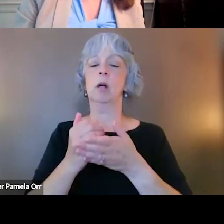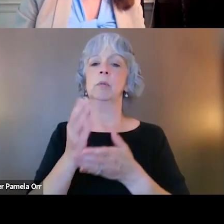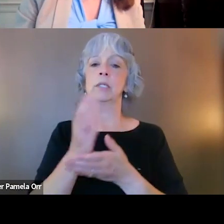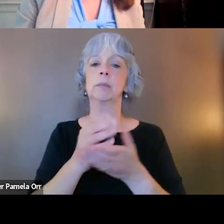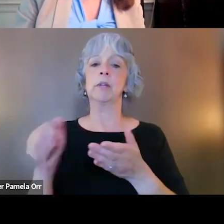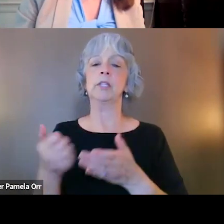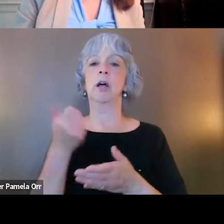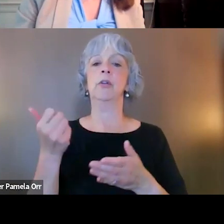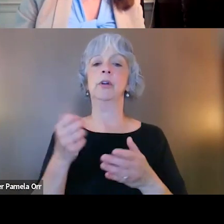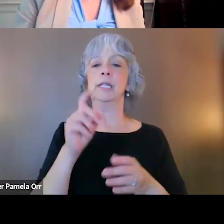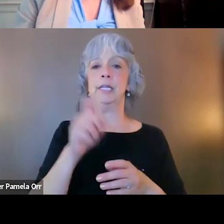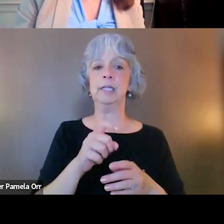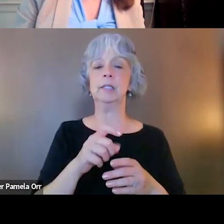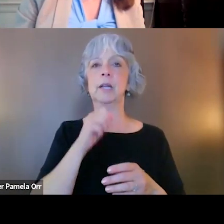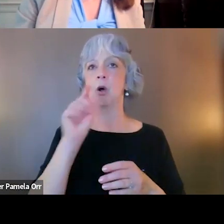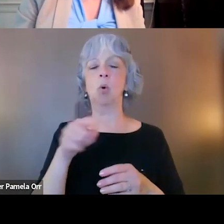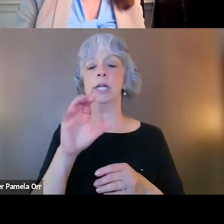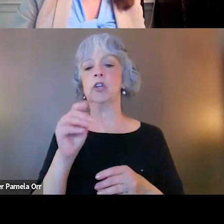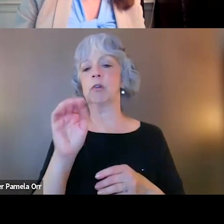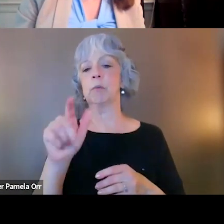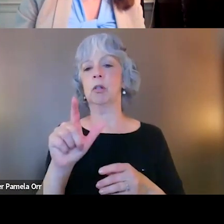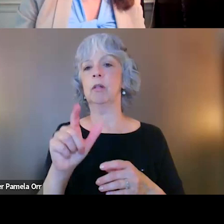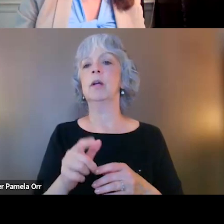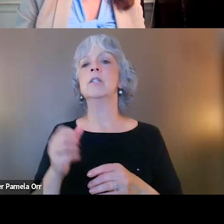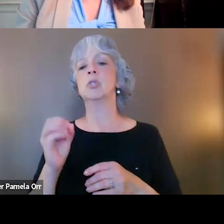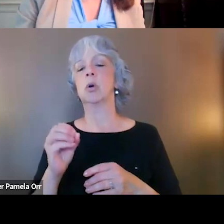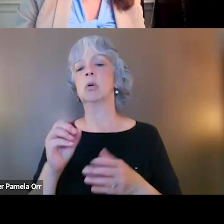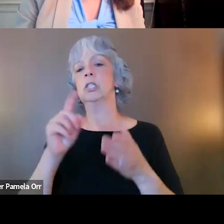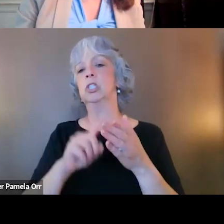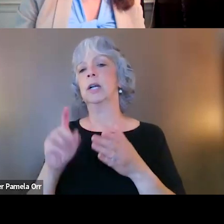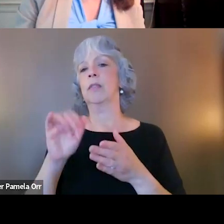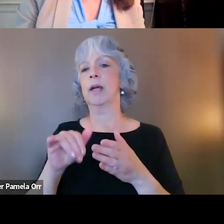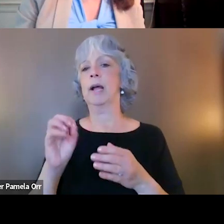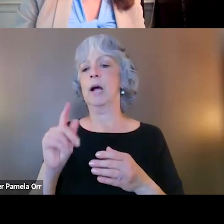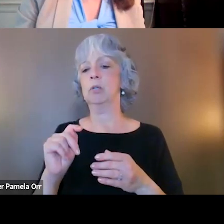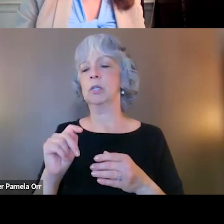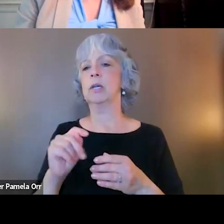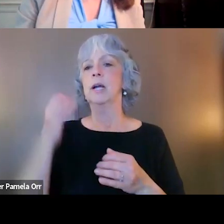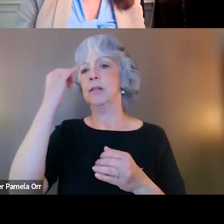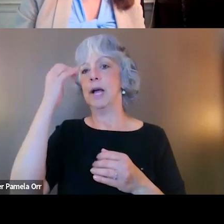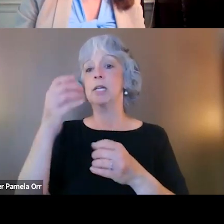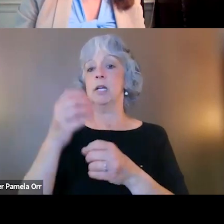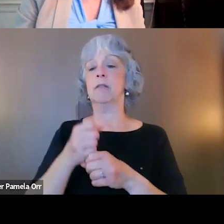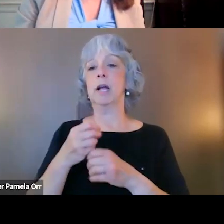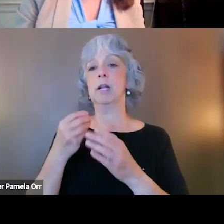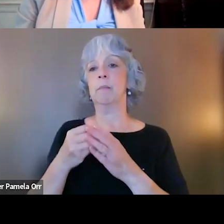besides criminal legal needs that veterans may have. So please check those out. That idea of giving money for pro bono legal services